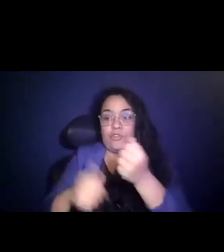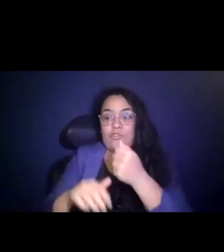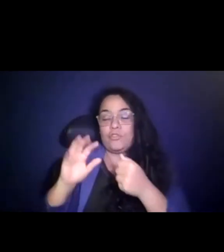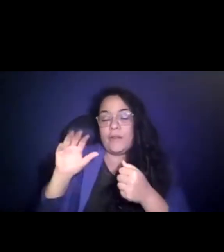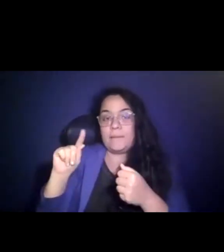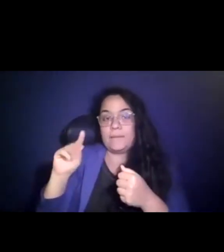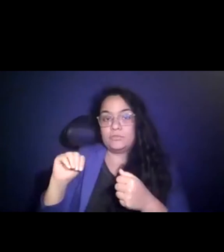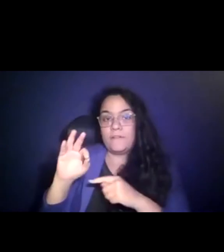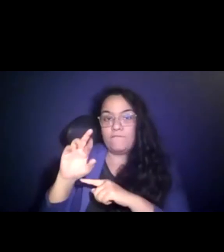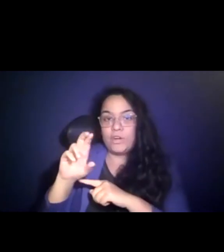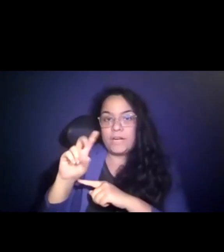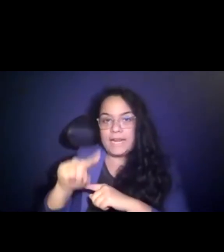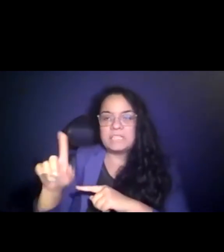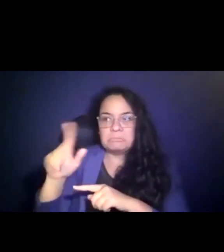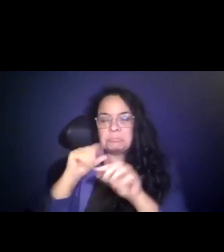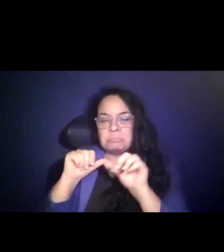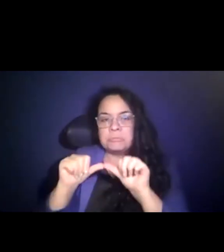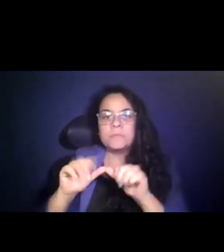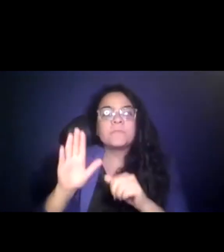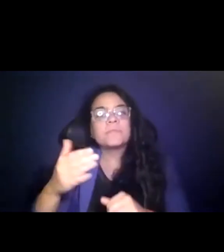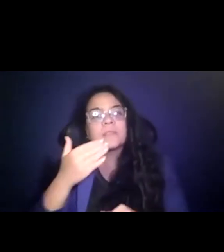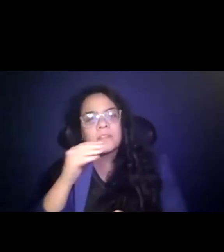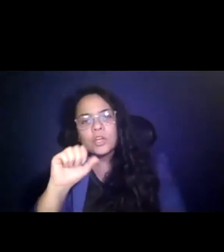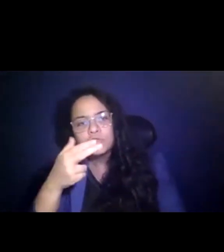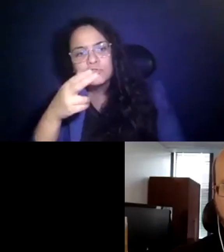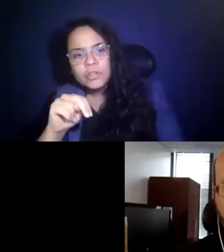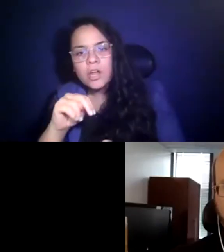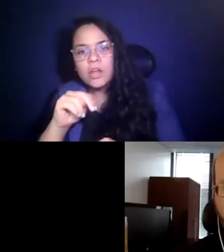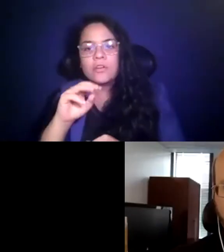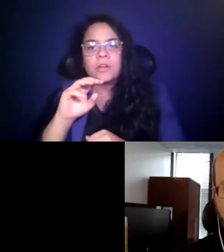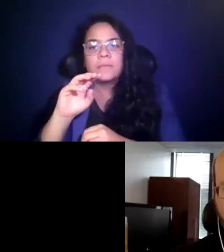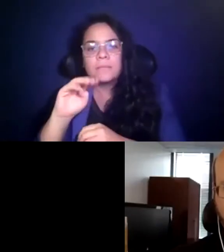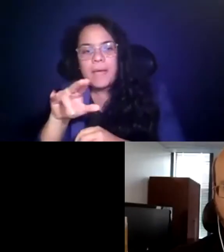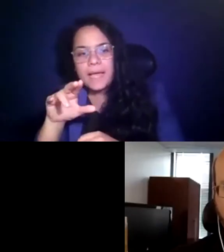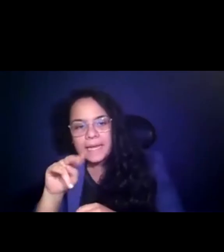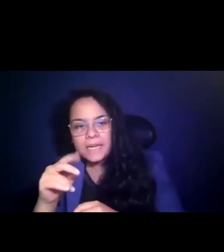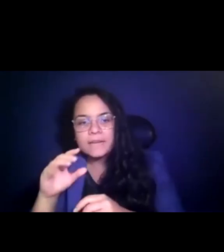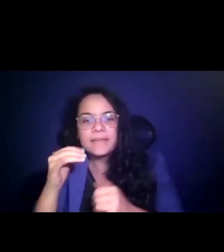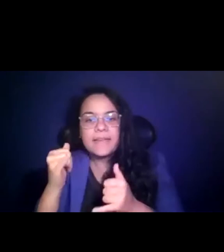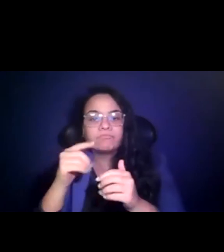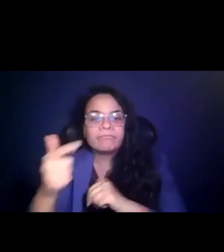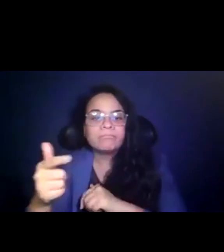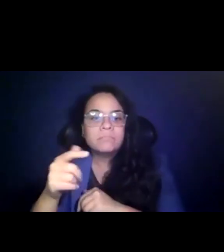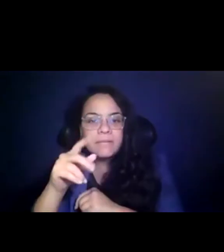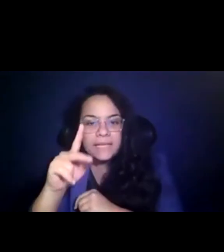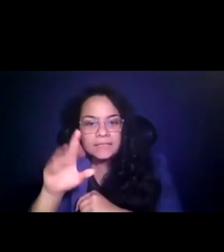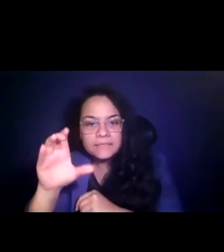15:21:09 >> PAUL KINCAID: Thank you. 15:21:14 Robby of Kansas City, what are you thought on what FTA can help with?